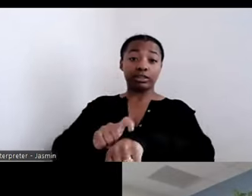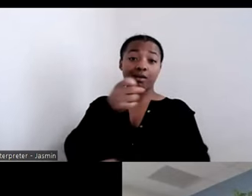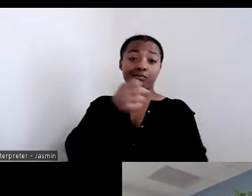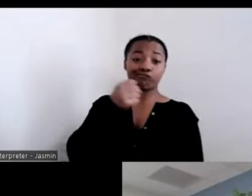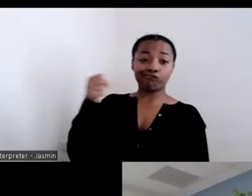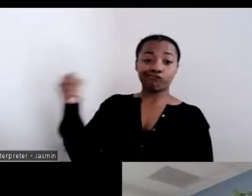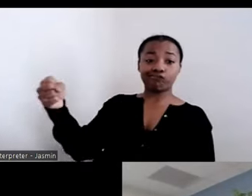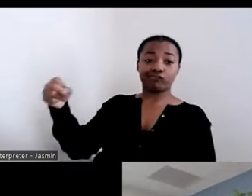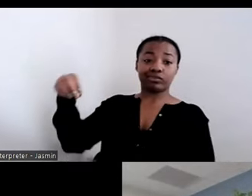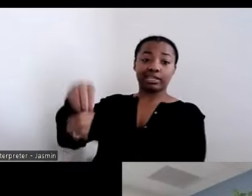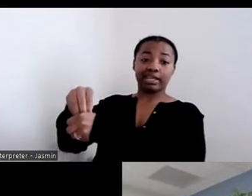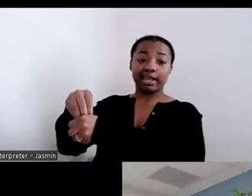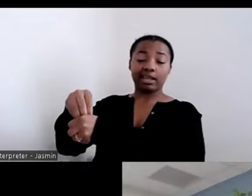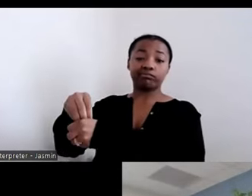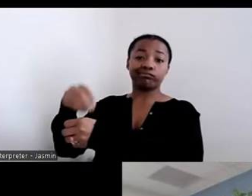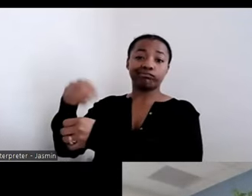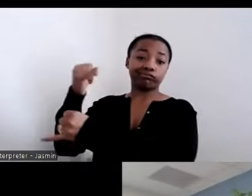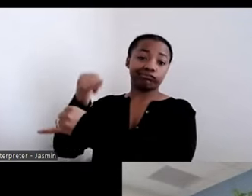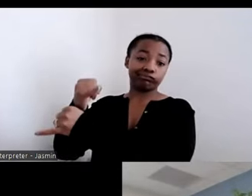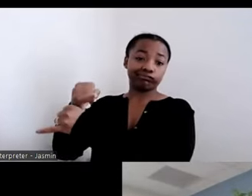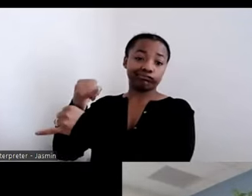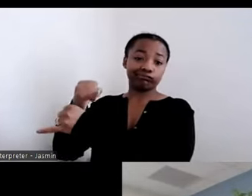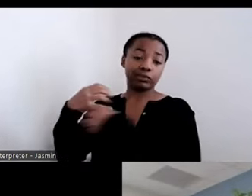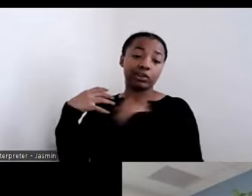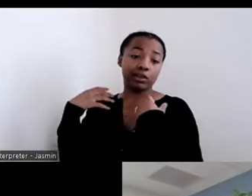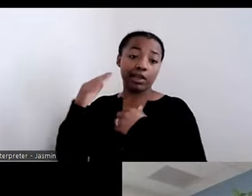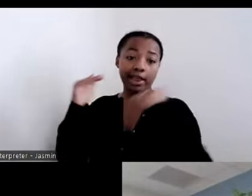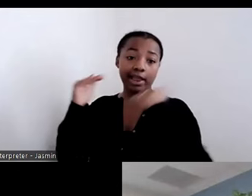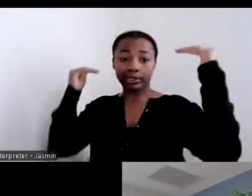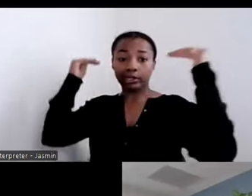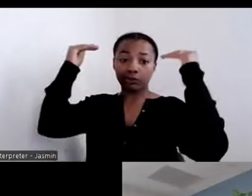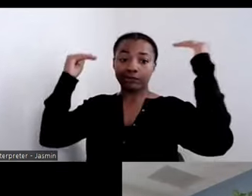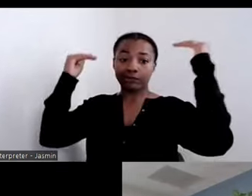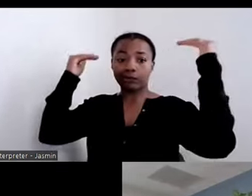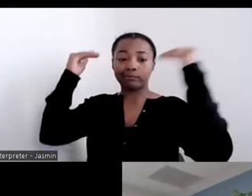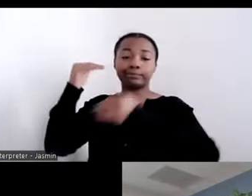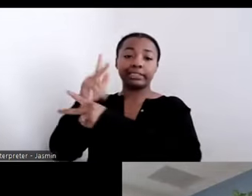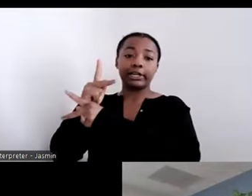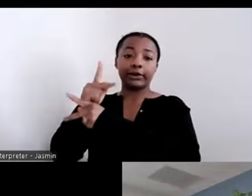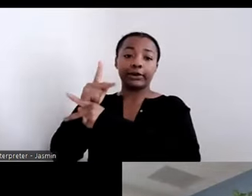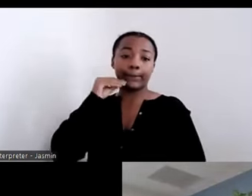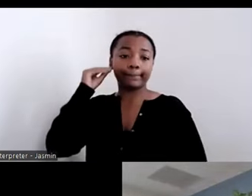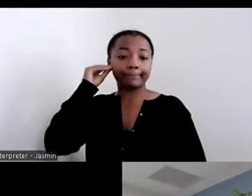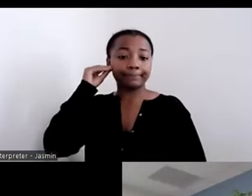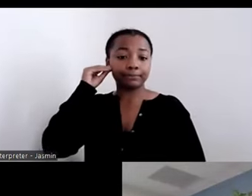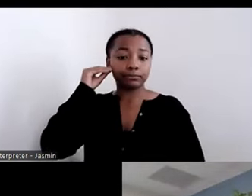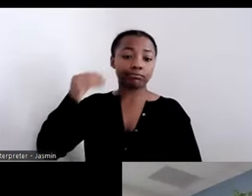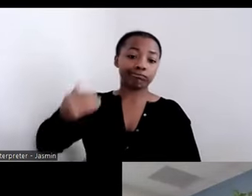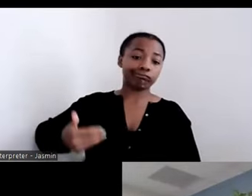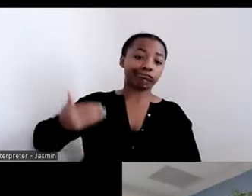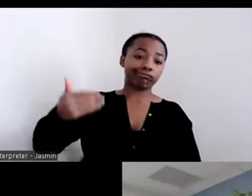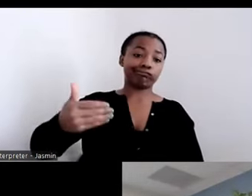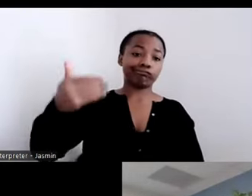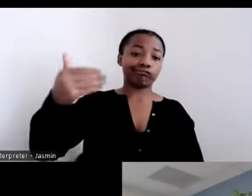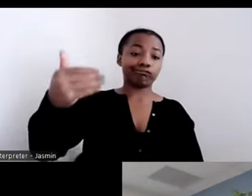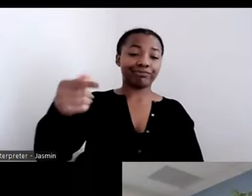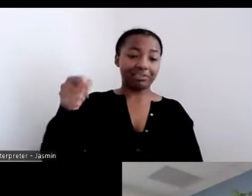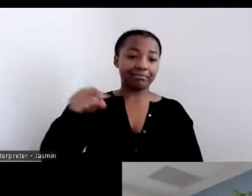primarily adult care homes. Over time, this became the de facto placement option